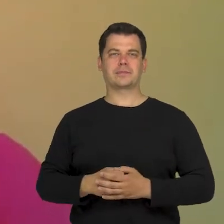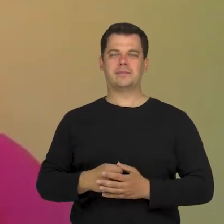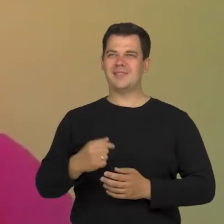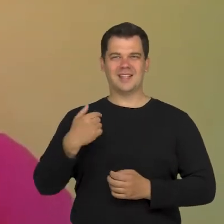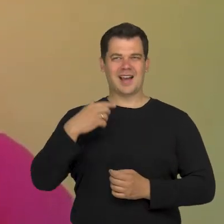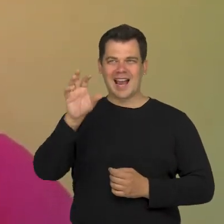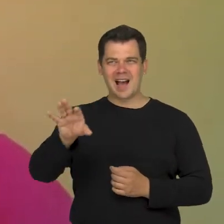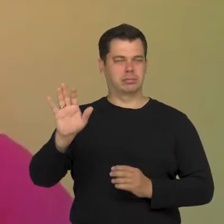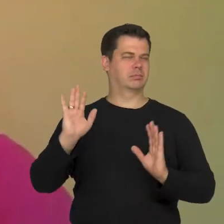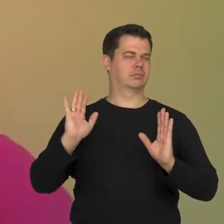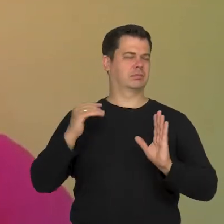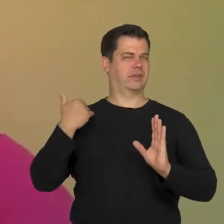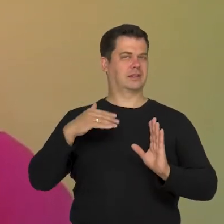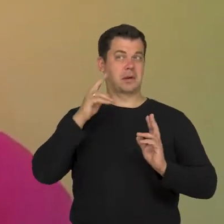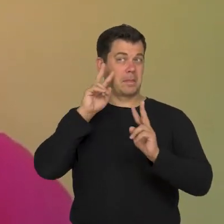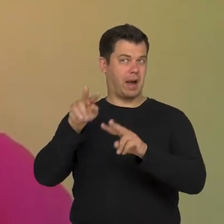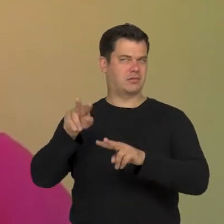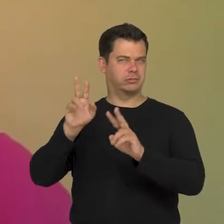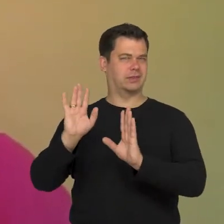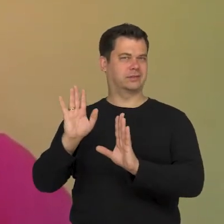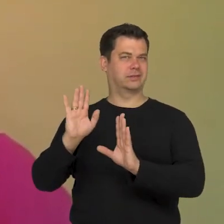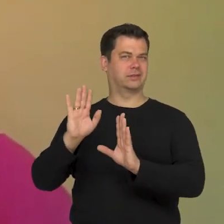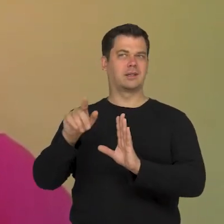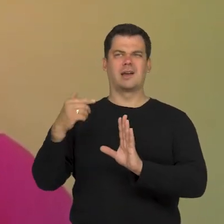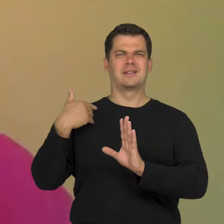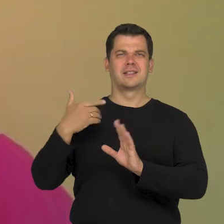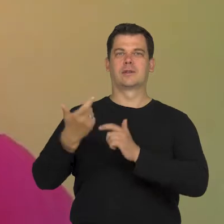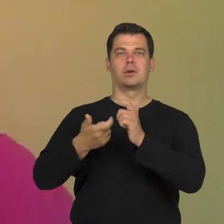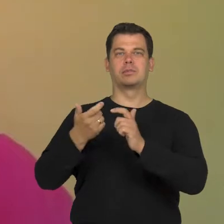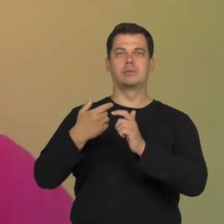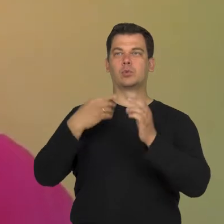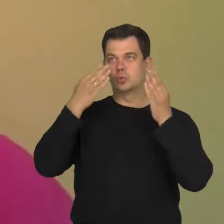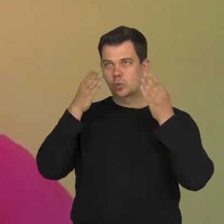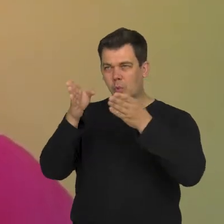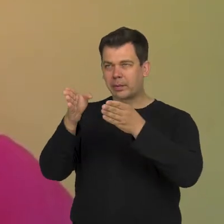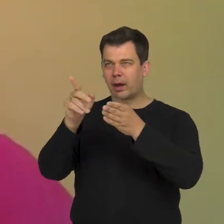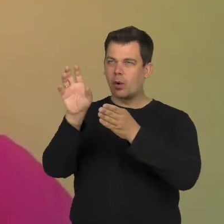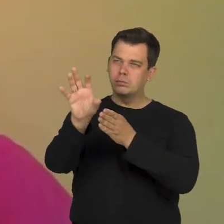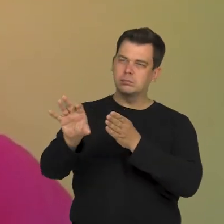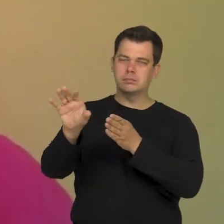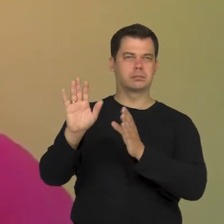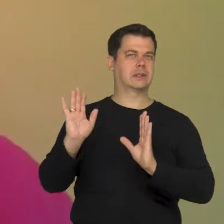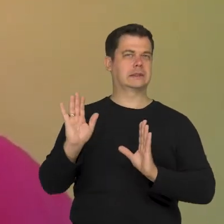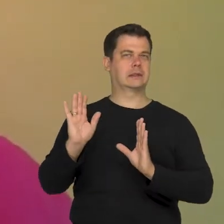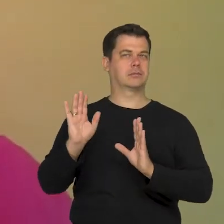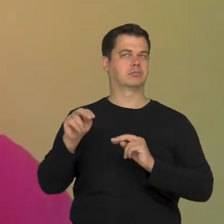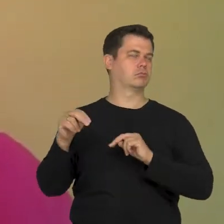I don't look and I don't stare to not draw any attention. In a nutshell,